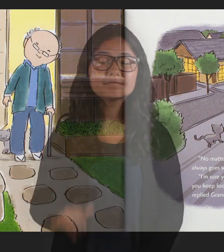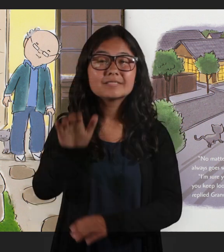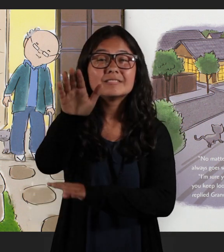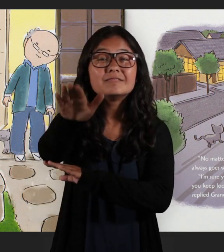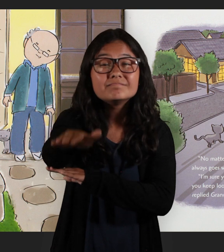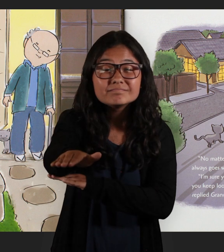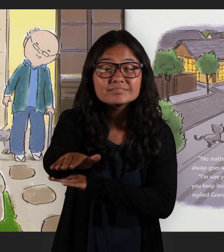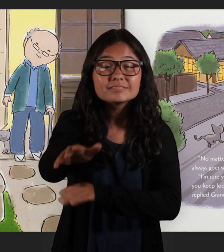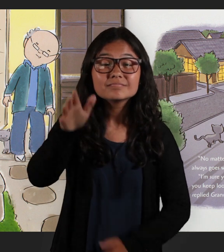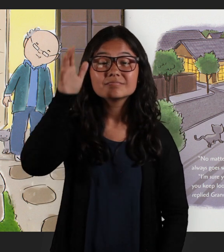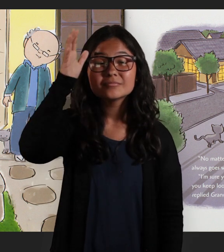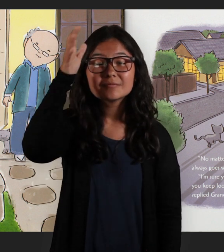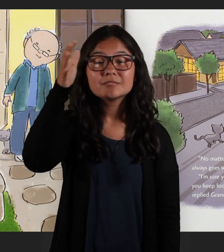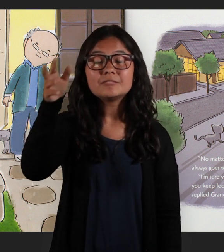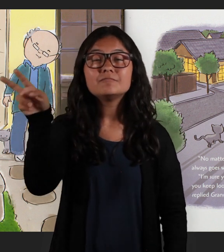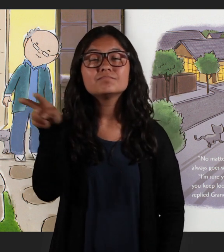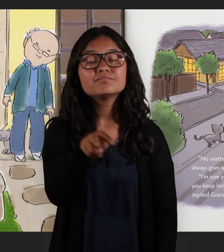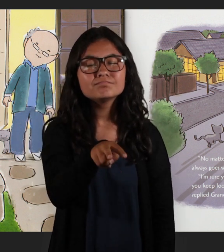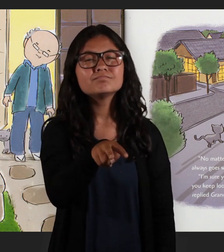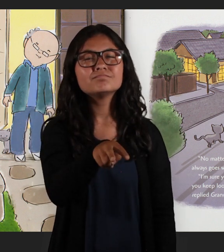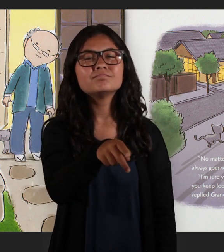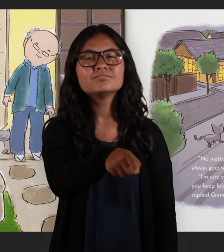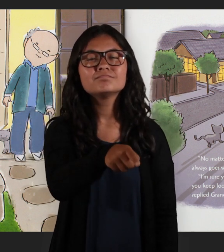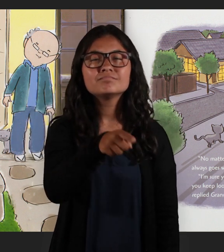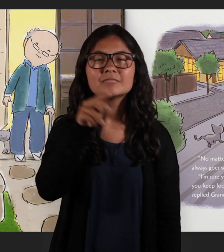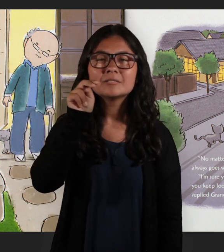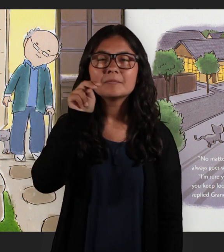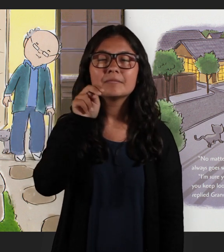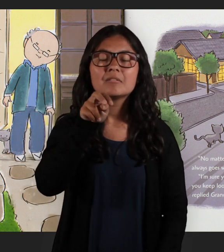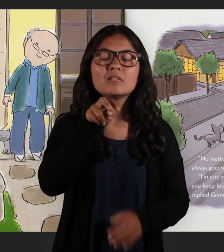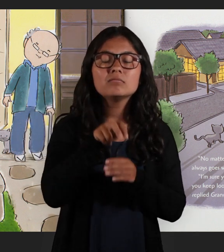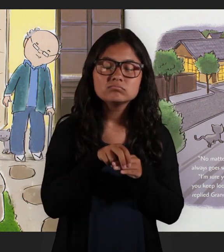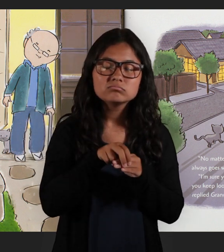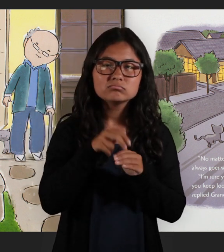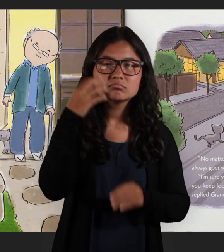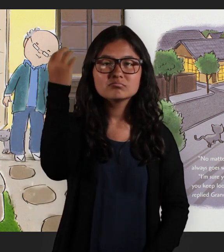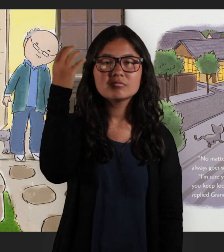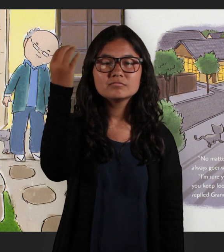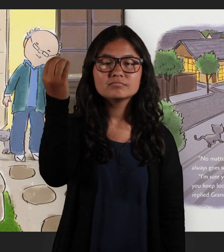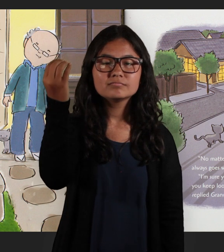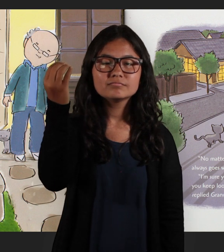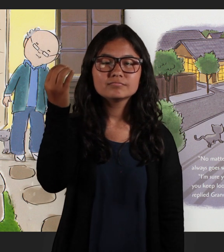That evening, Grandfather found her slumped outside.